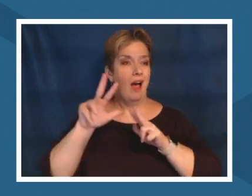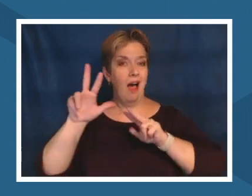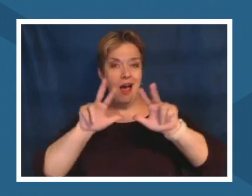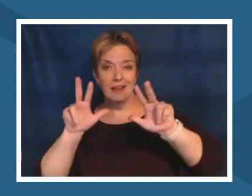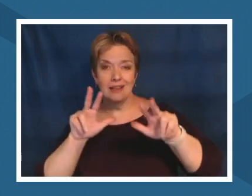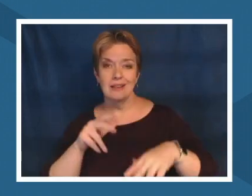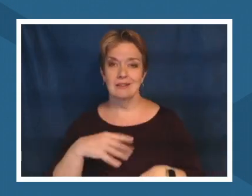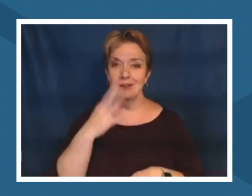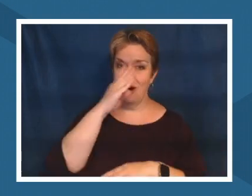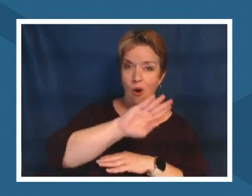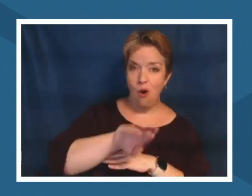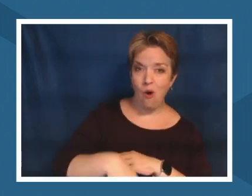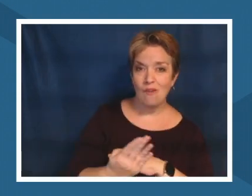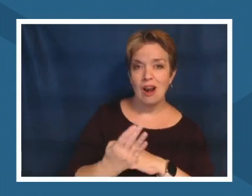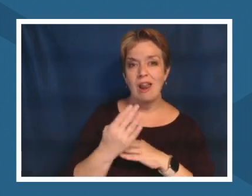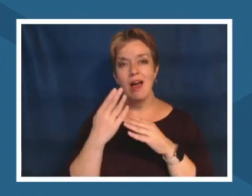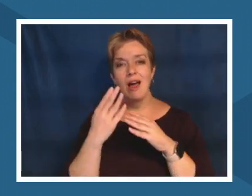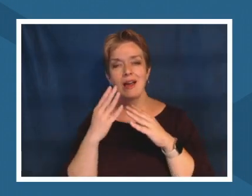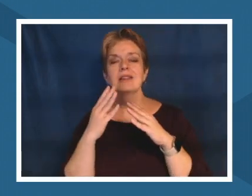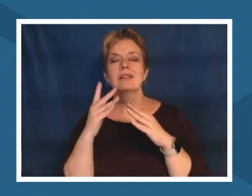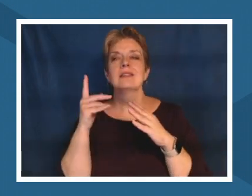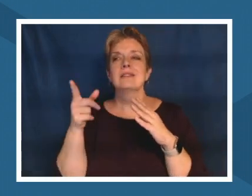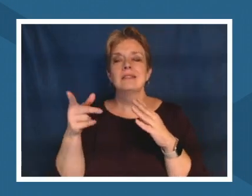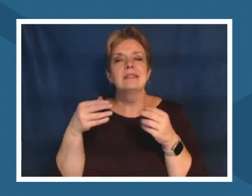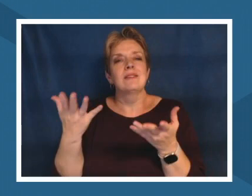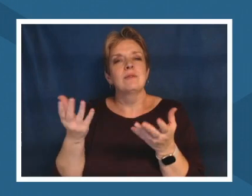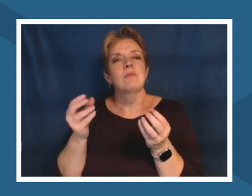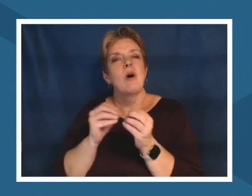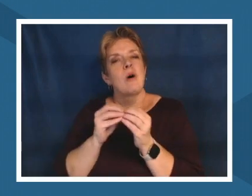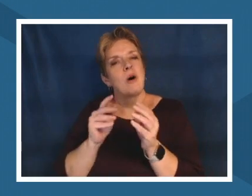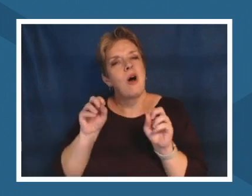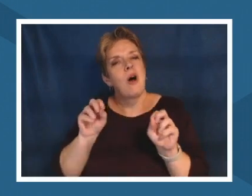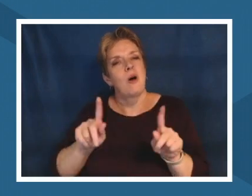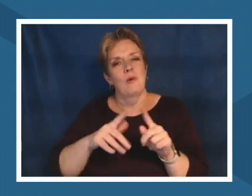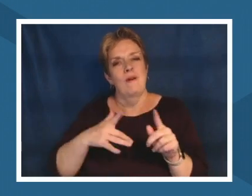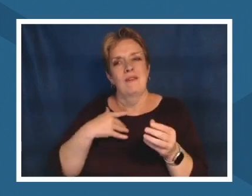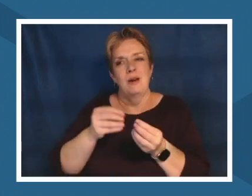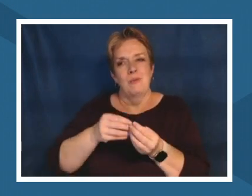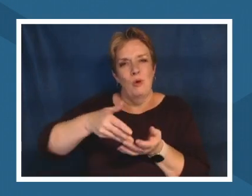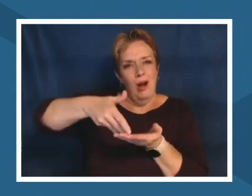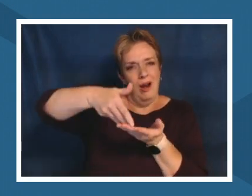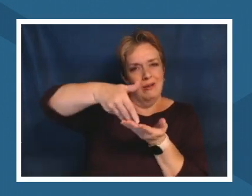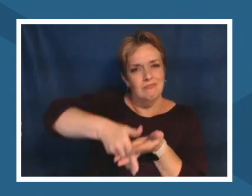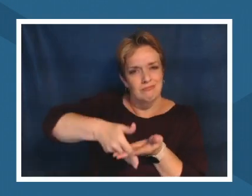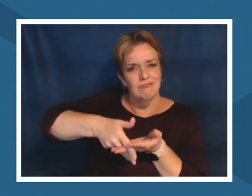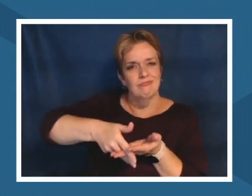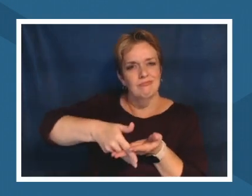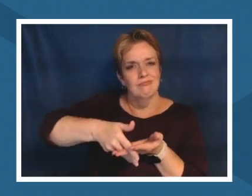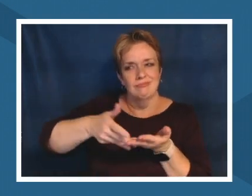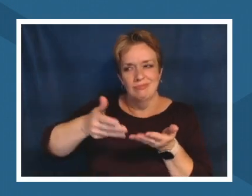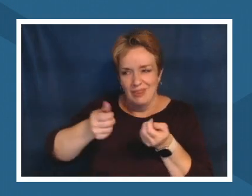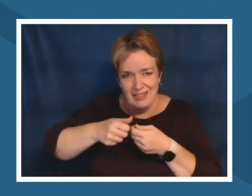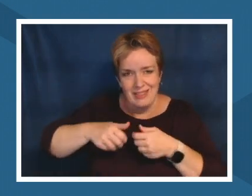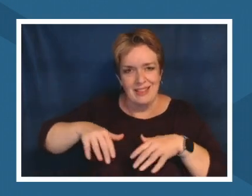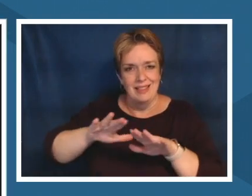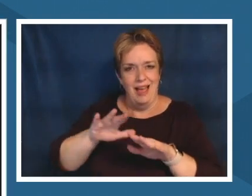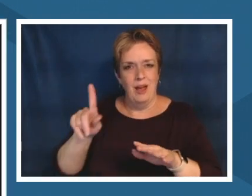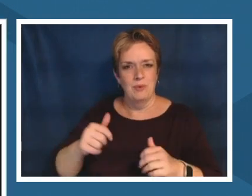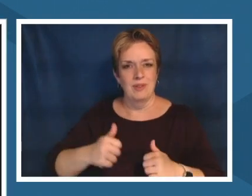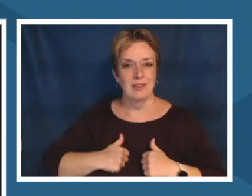more closer connection with the land on which they're living which i think is something that is really powerful for them